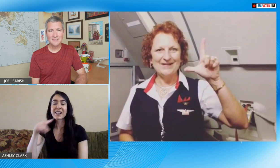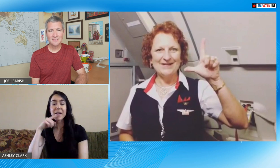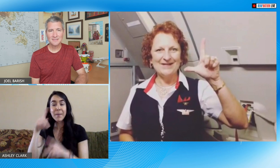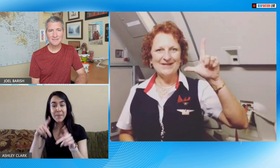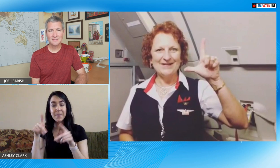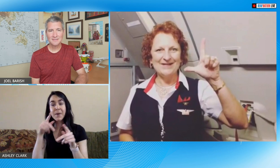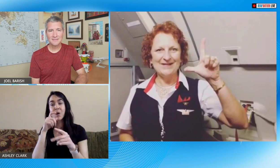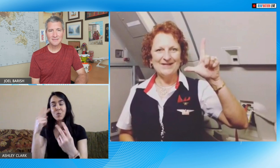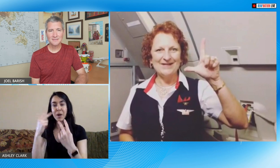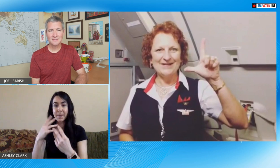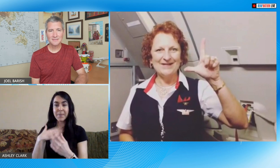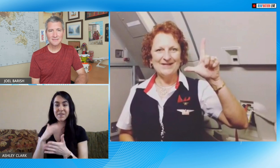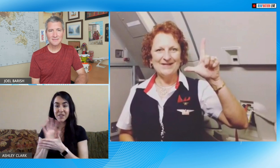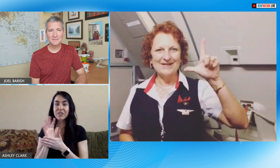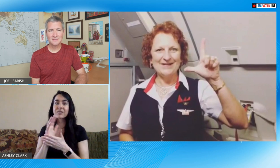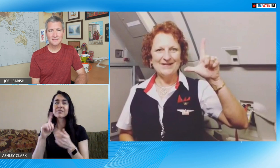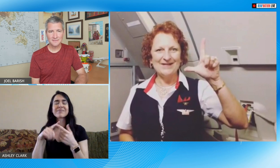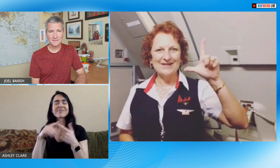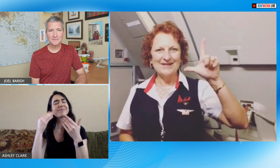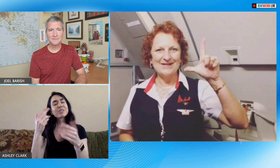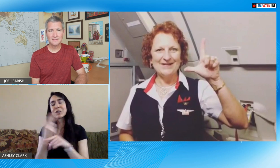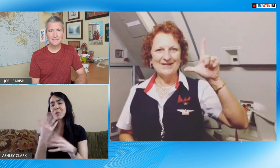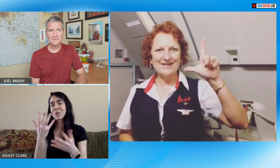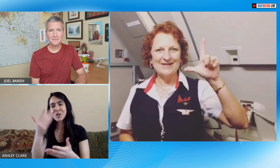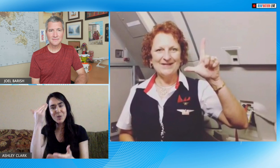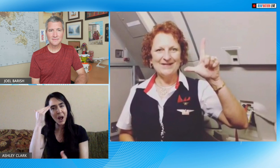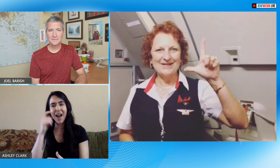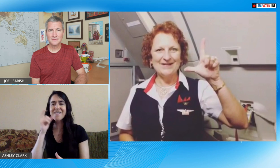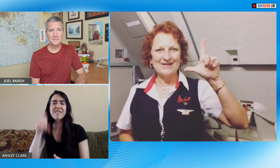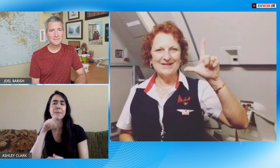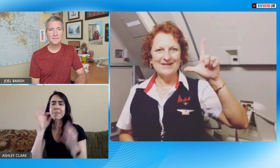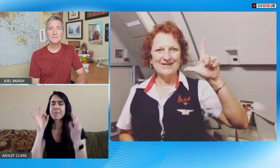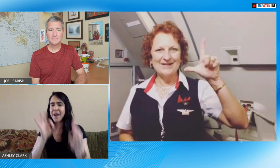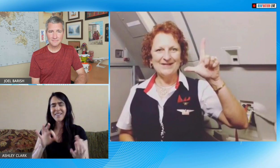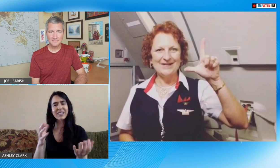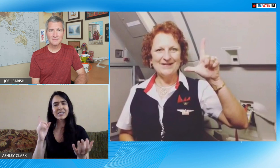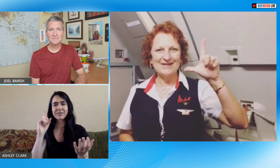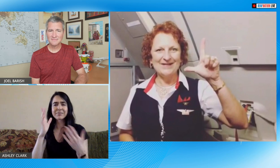take a video of them and I encourage others to as they watch my video see